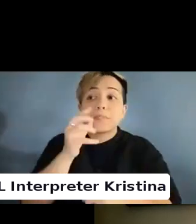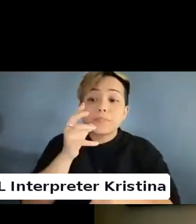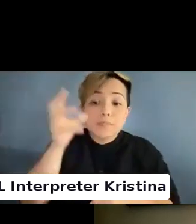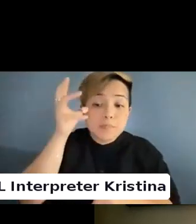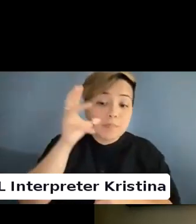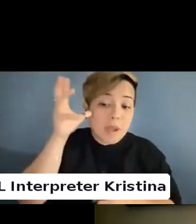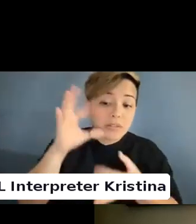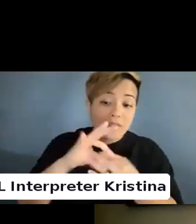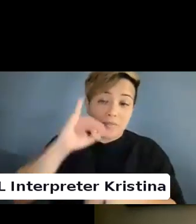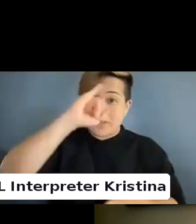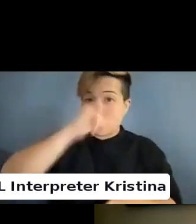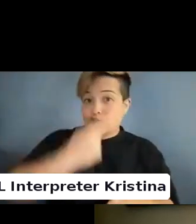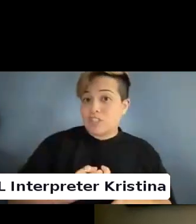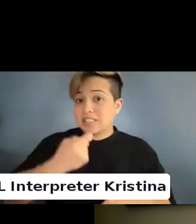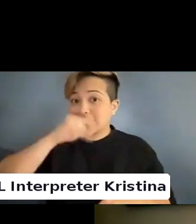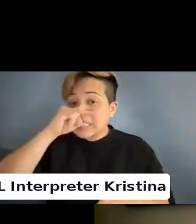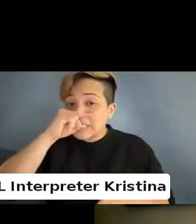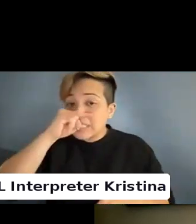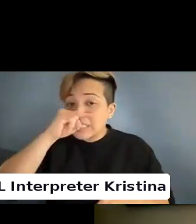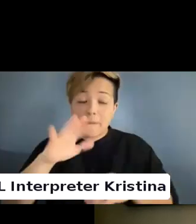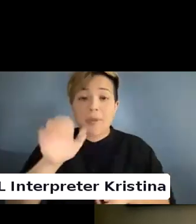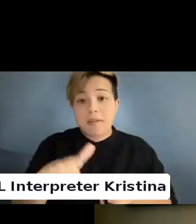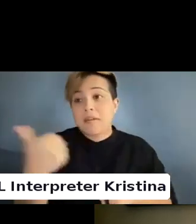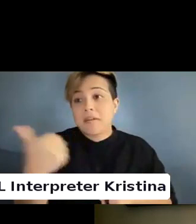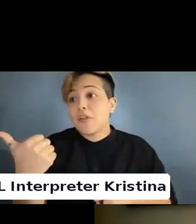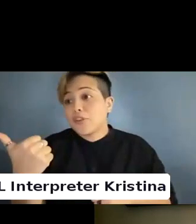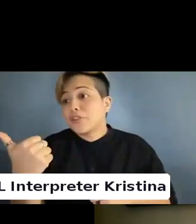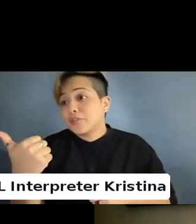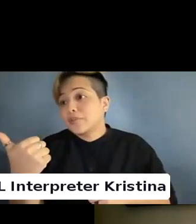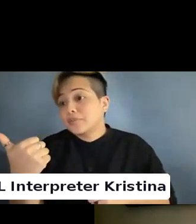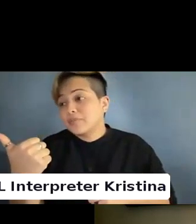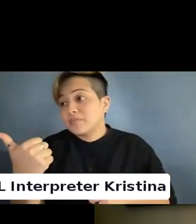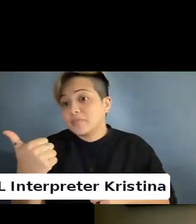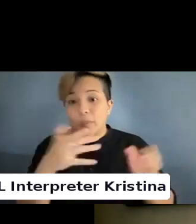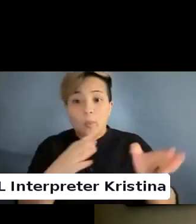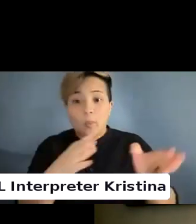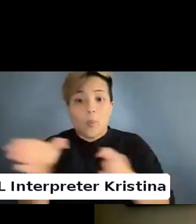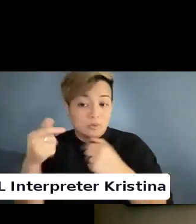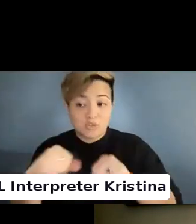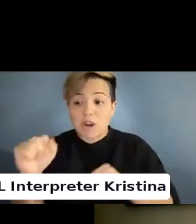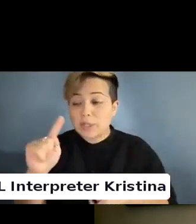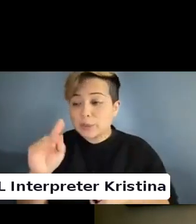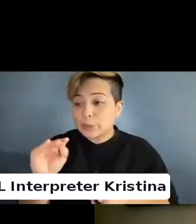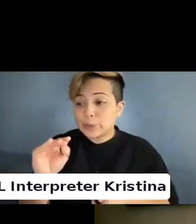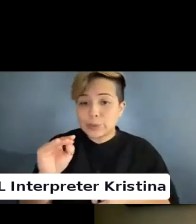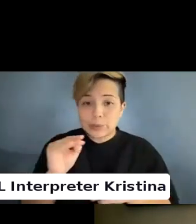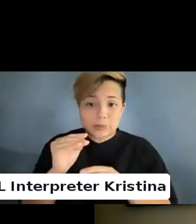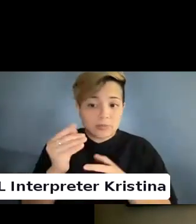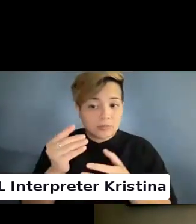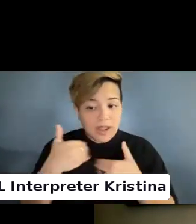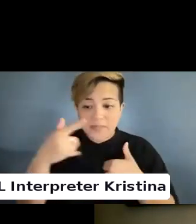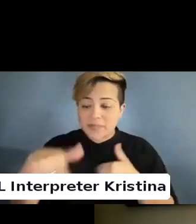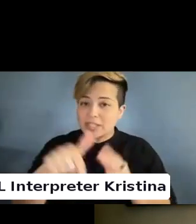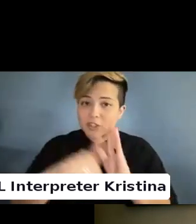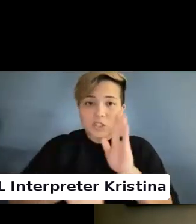kids might be another way to try to get these surgeries.